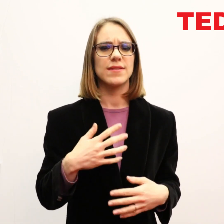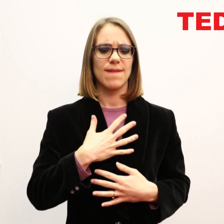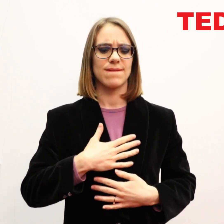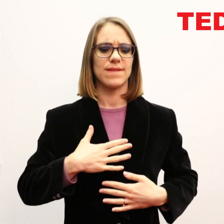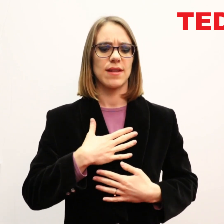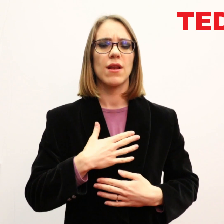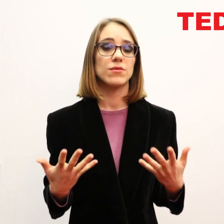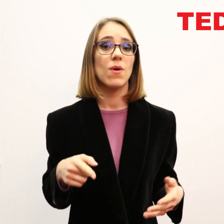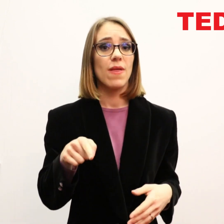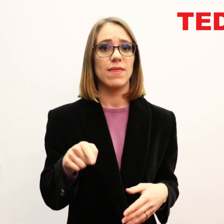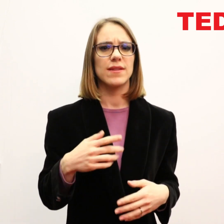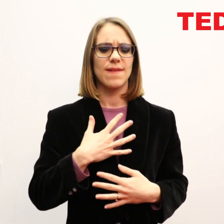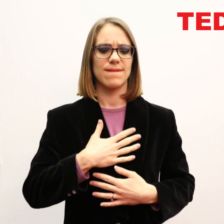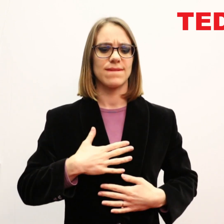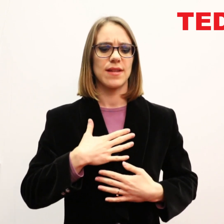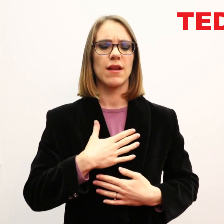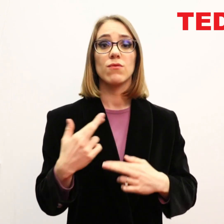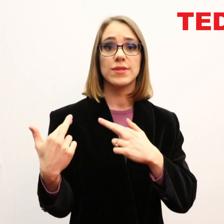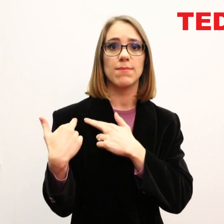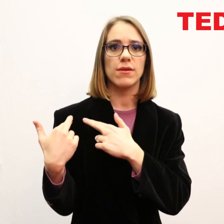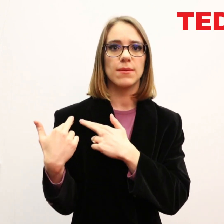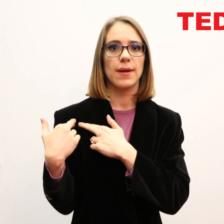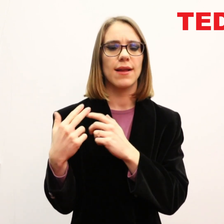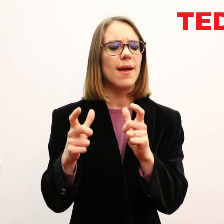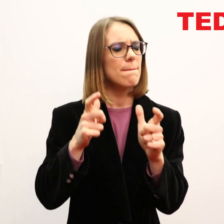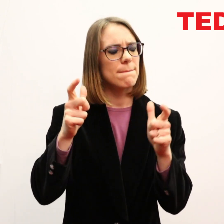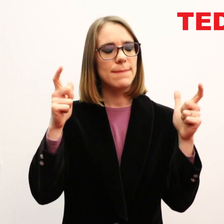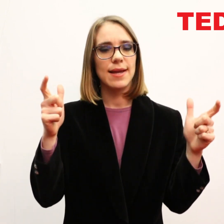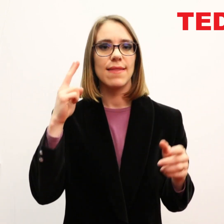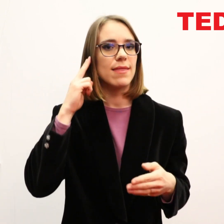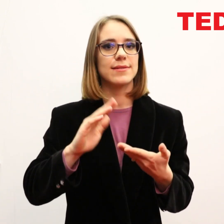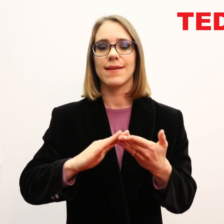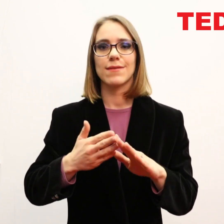For this stage of responsibility, it’s bigger than just the Deaf community.